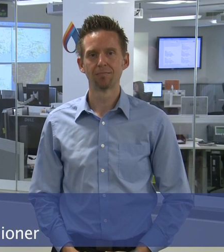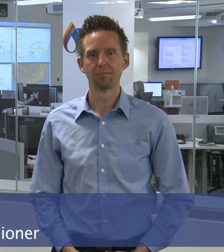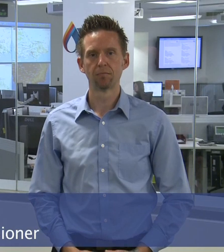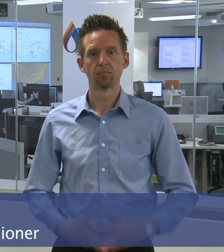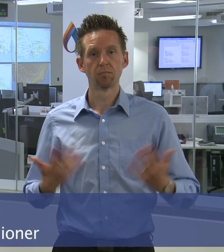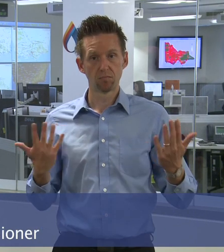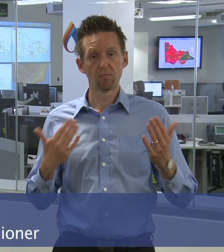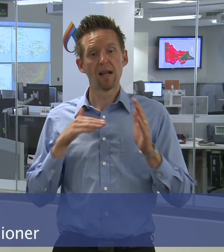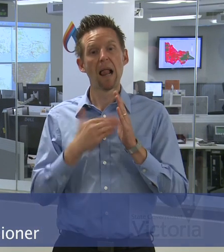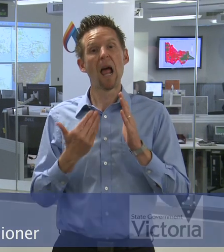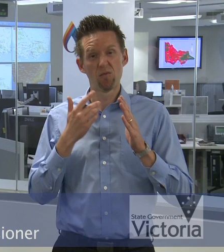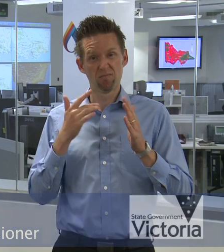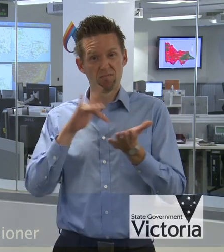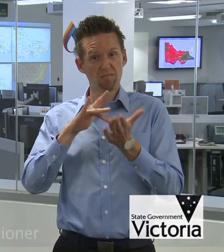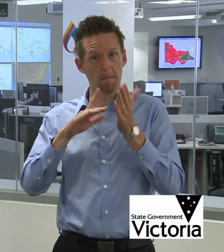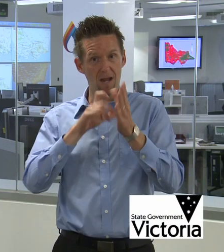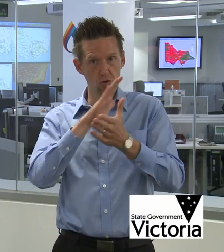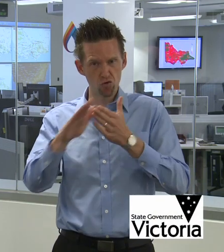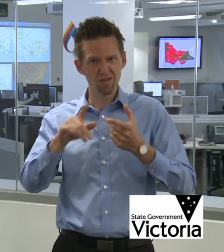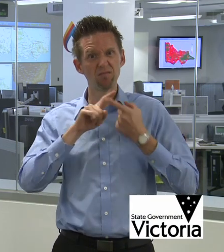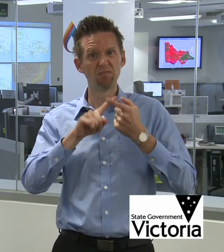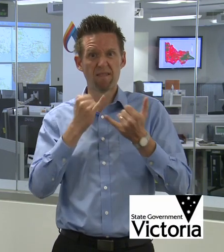We’ve now made it to mid-March and it still remains very hot across Victoria.